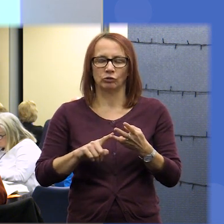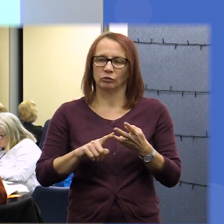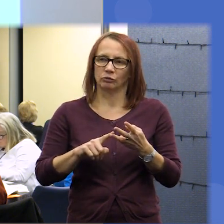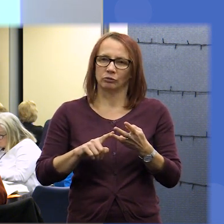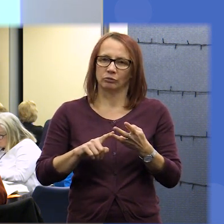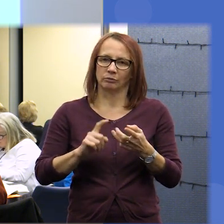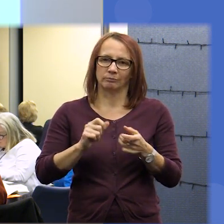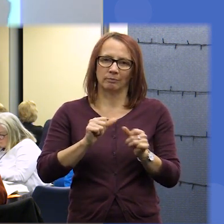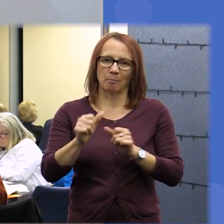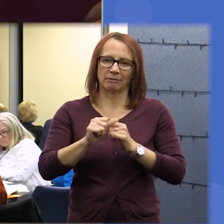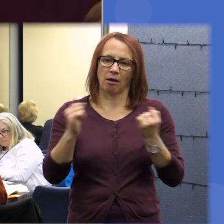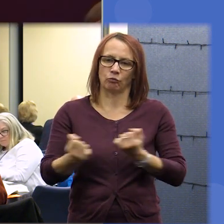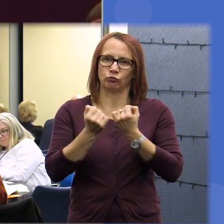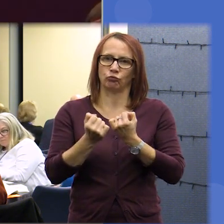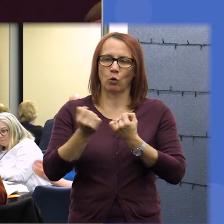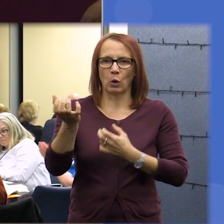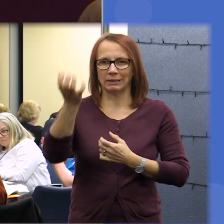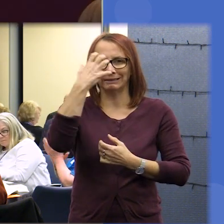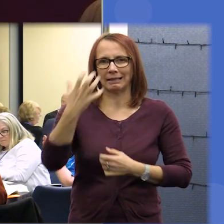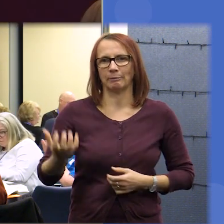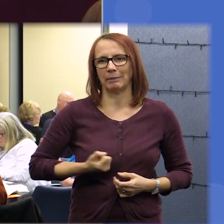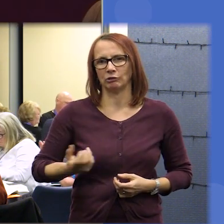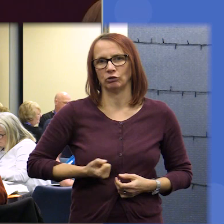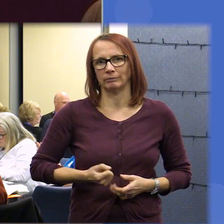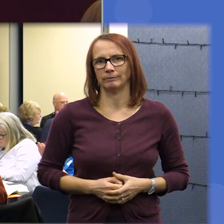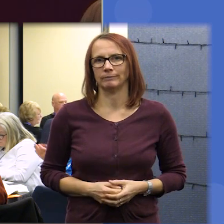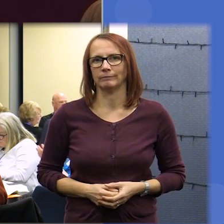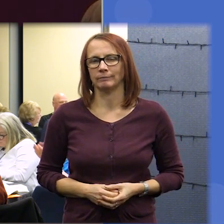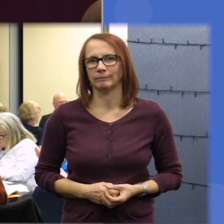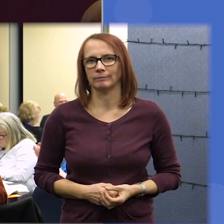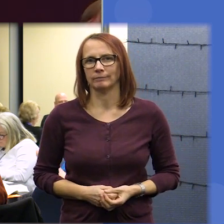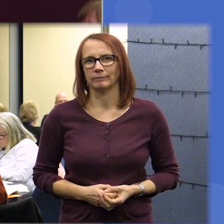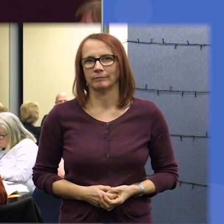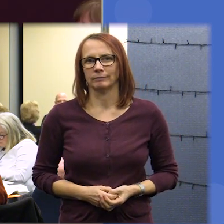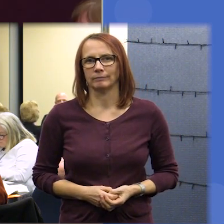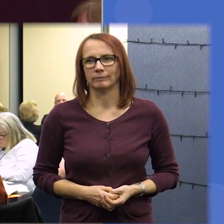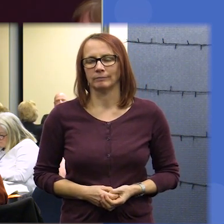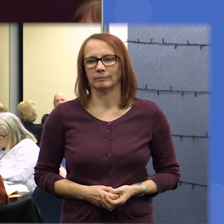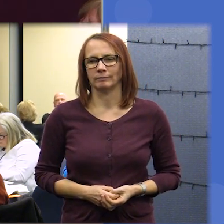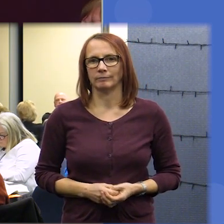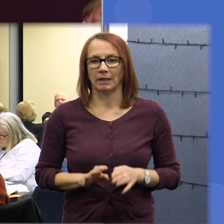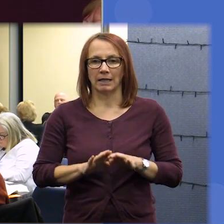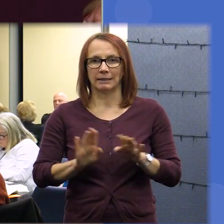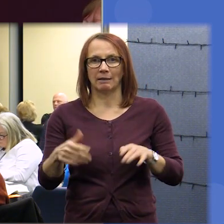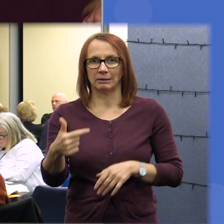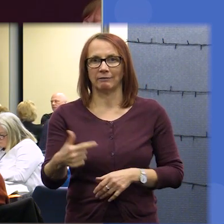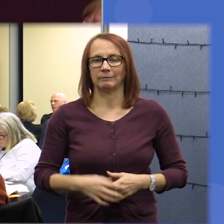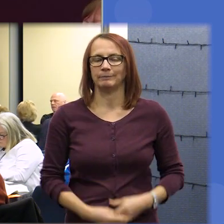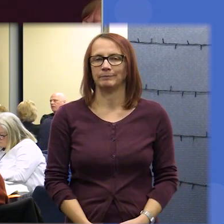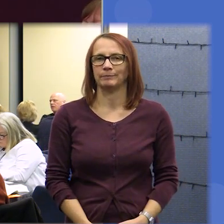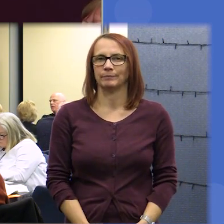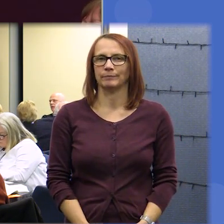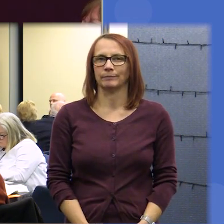pension Table seven please come on up